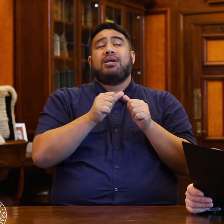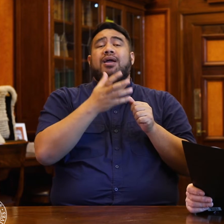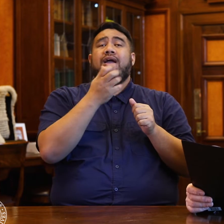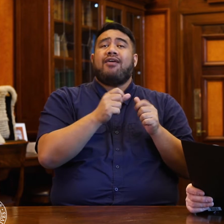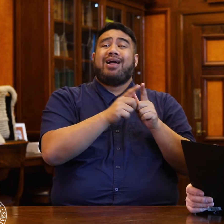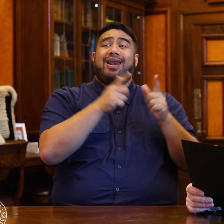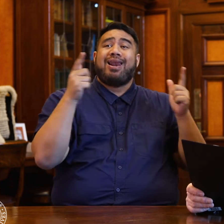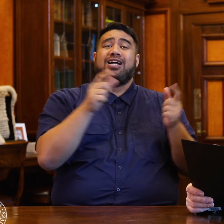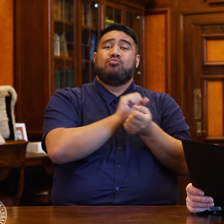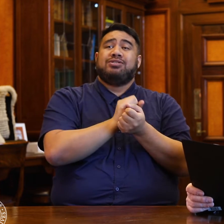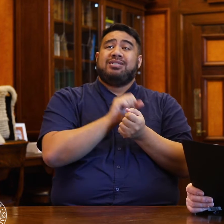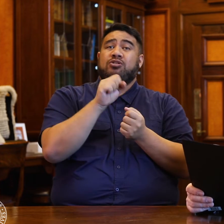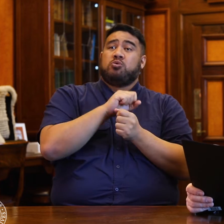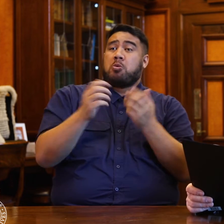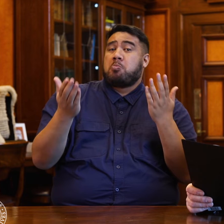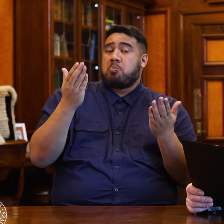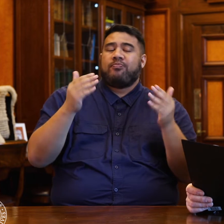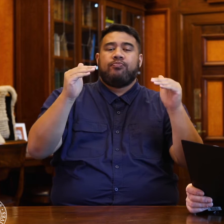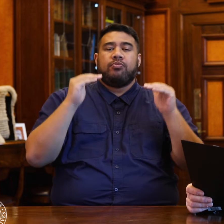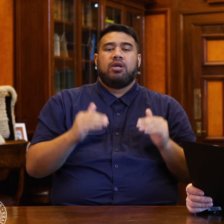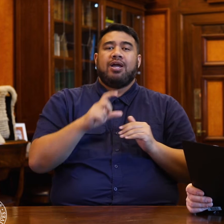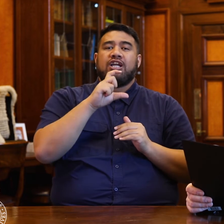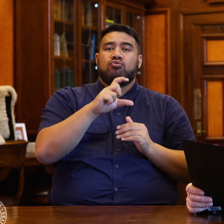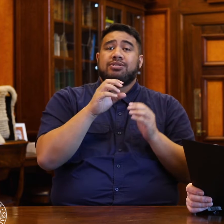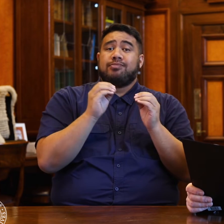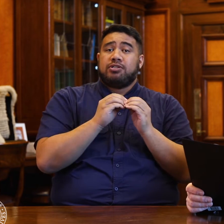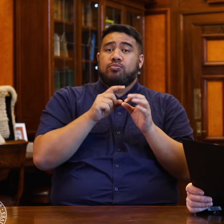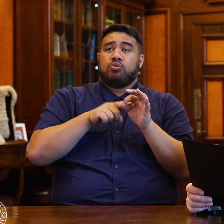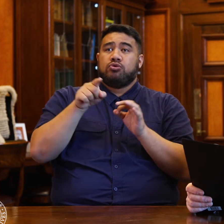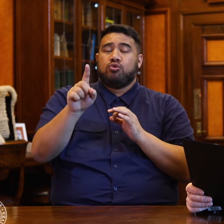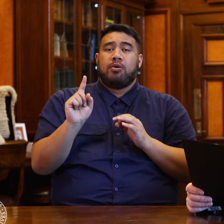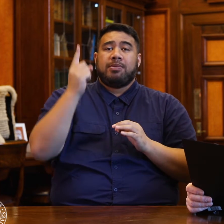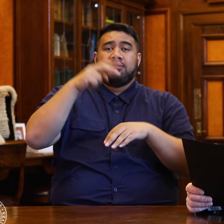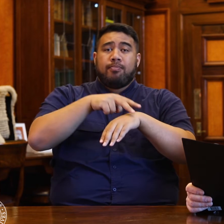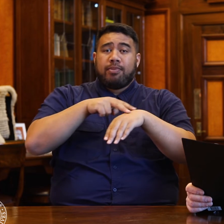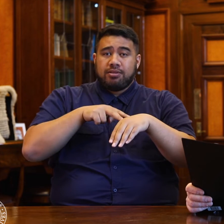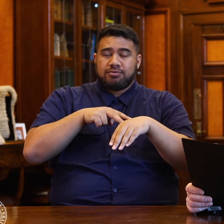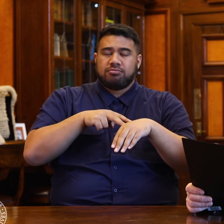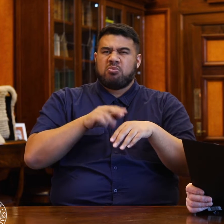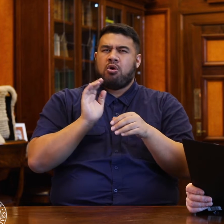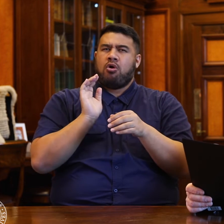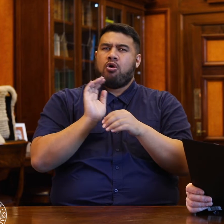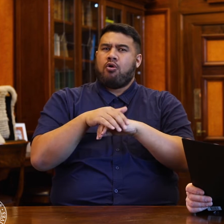And Chris Bishop has one to the Minister of Police around police acting with regard to